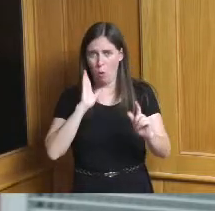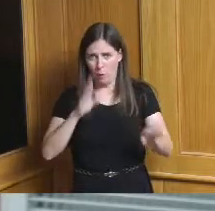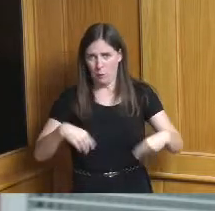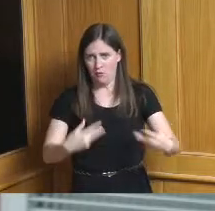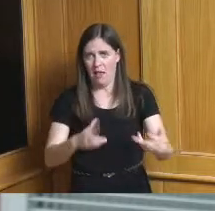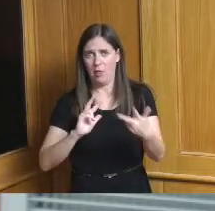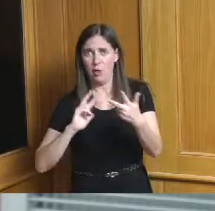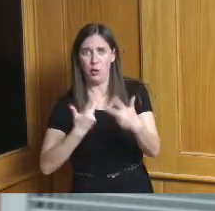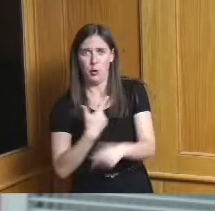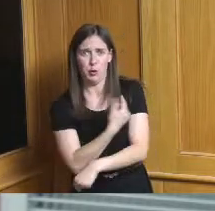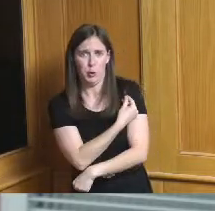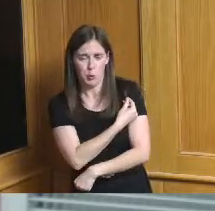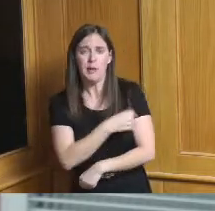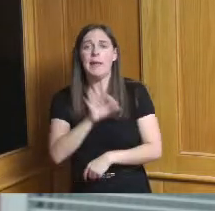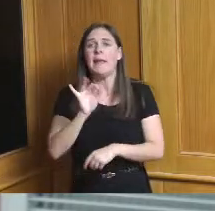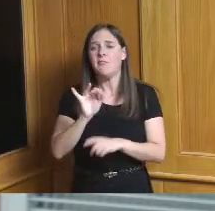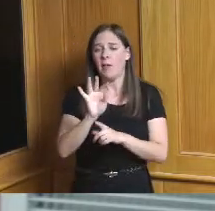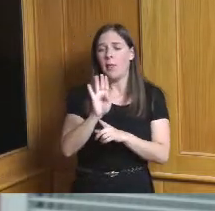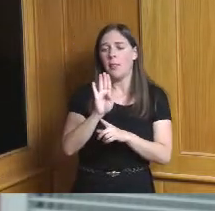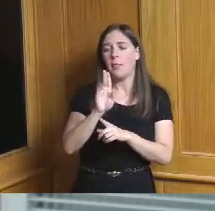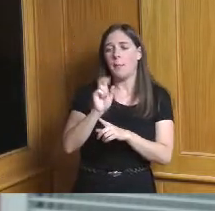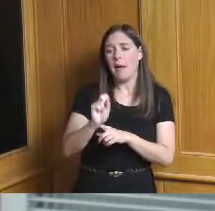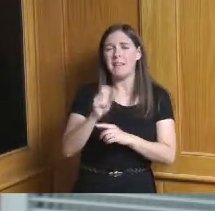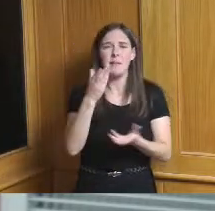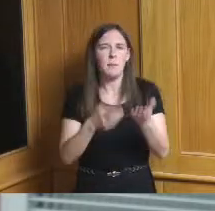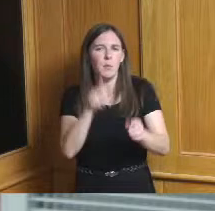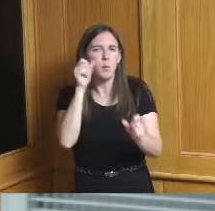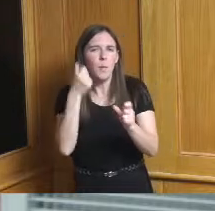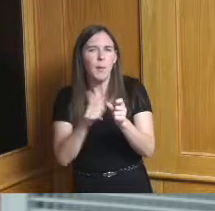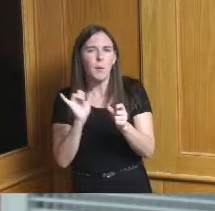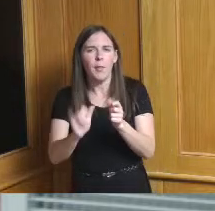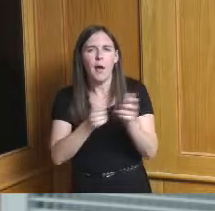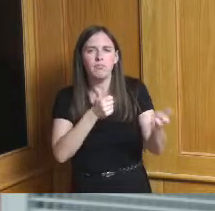the bus if you go you may recall the mobile units we still are offering 100 gift cards